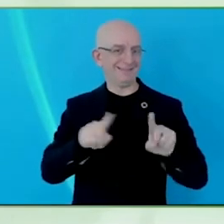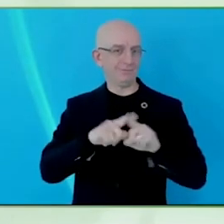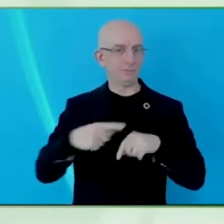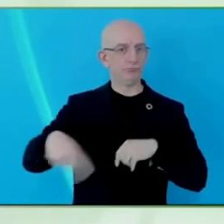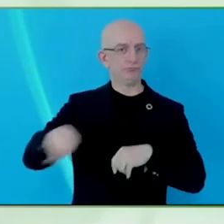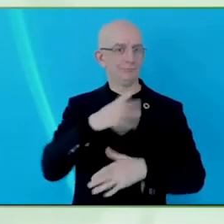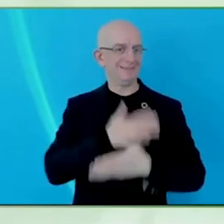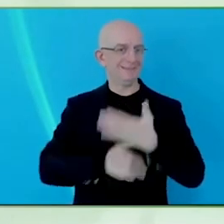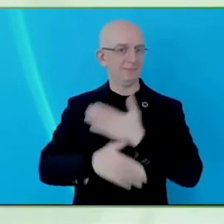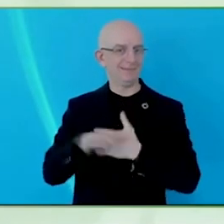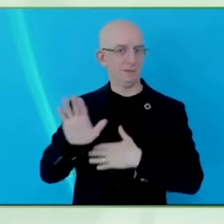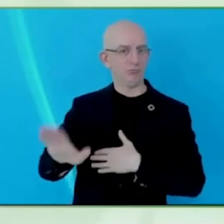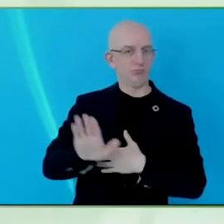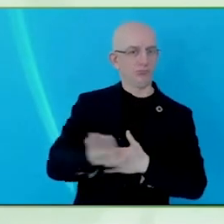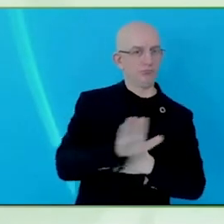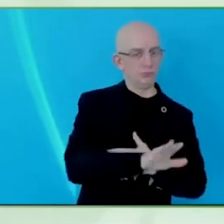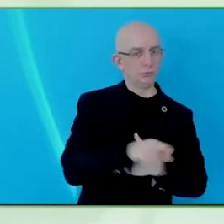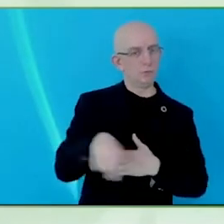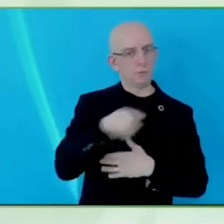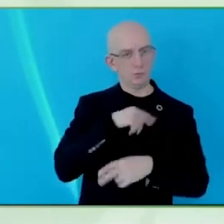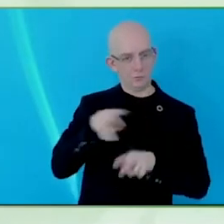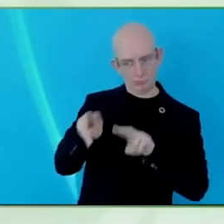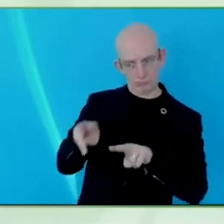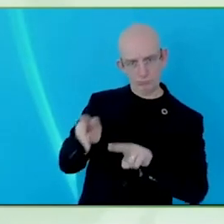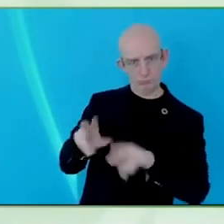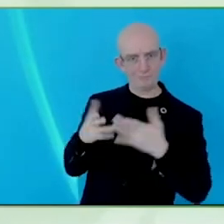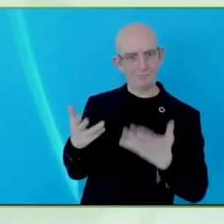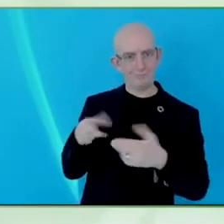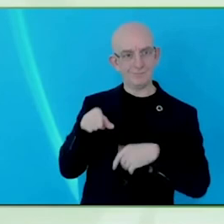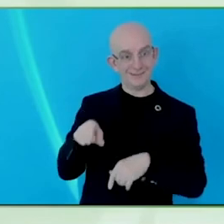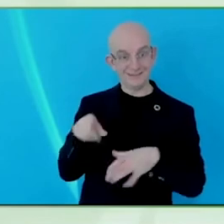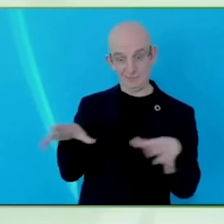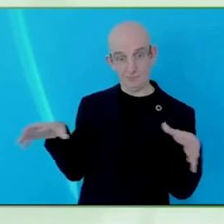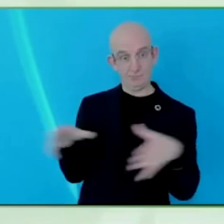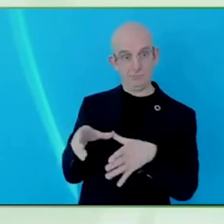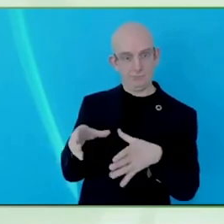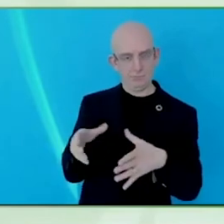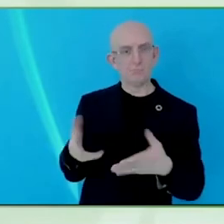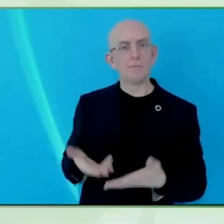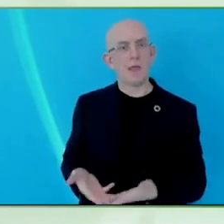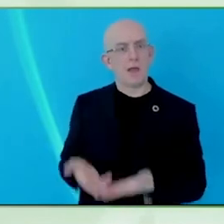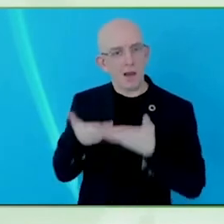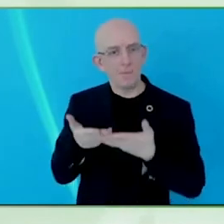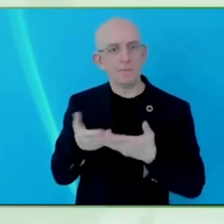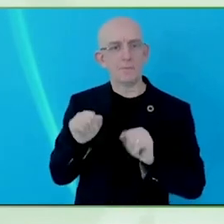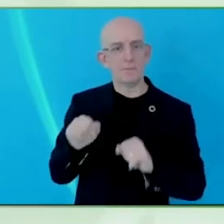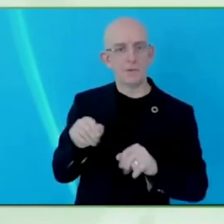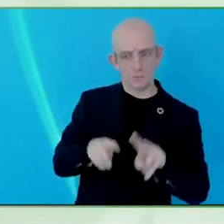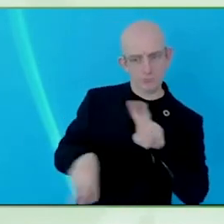What we have done as well as part of the design and research of pulling the platform together is made sure we have the internal